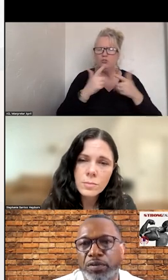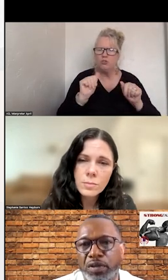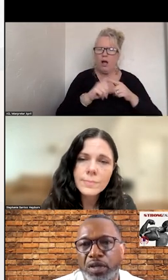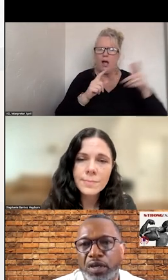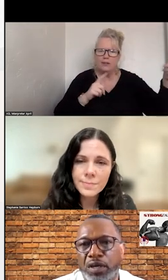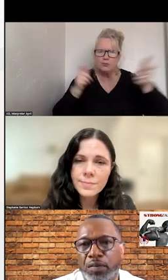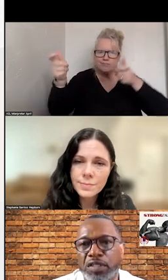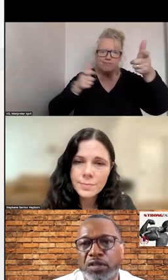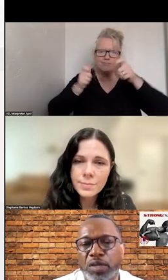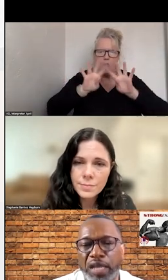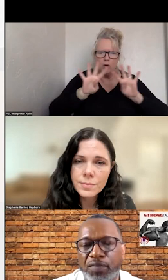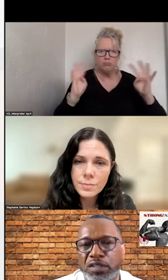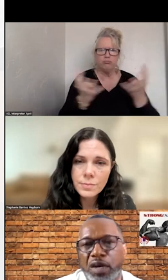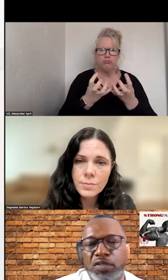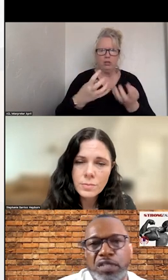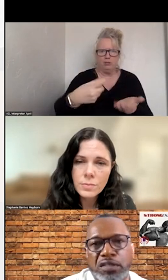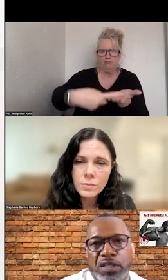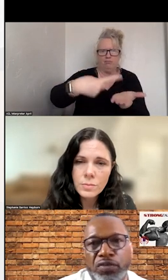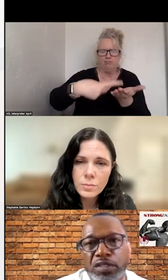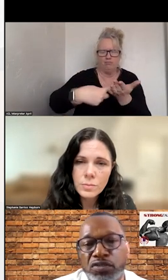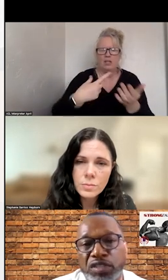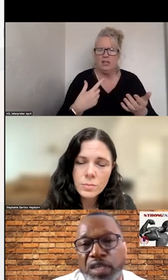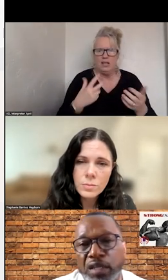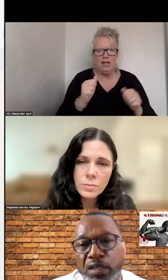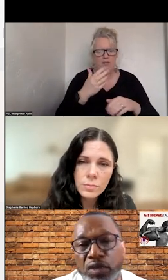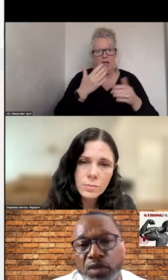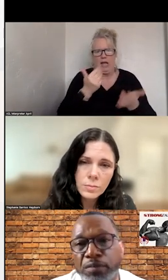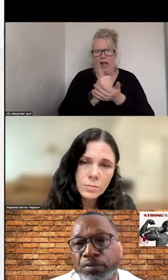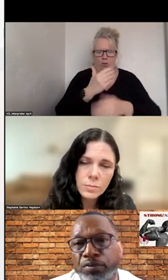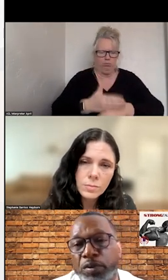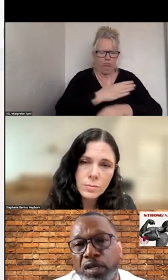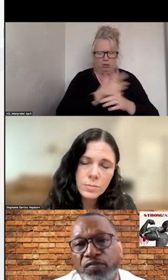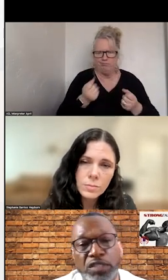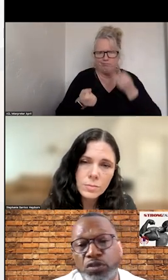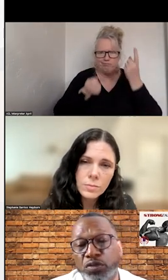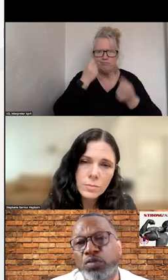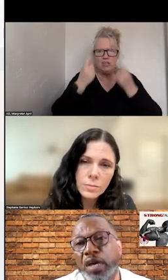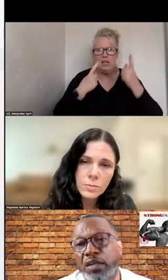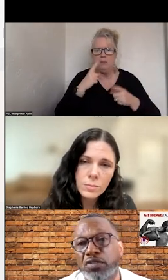TABLE SO WE CAN HAVE INCREASED UNDERSTANDING. YOU CANNOT FIX WHAT YOU DO NOT